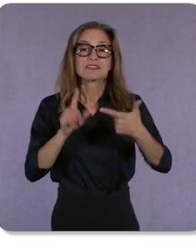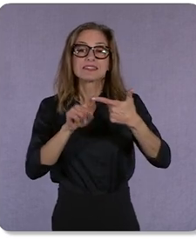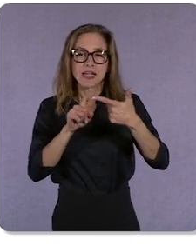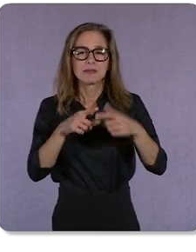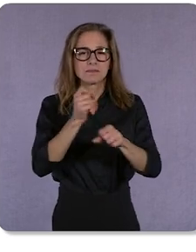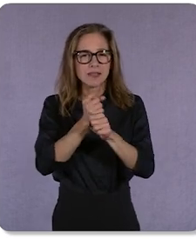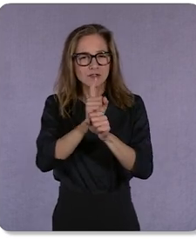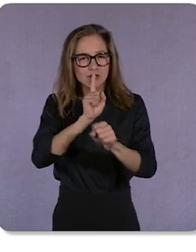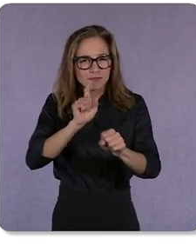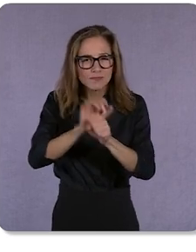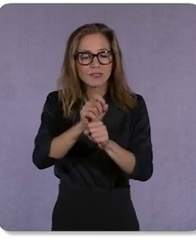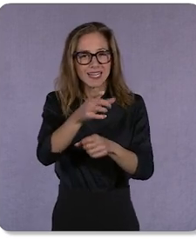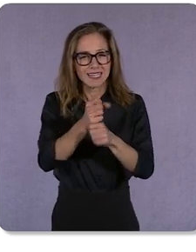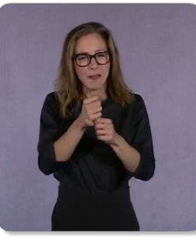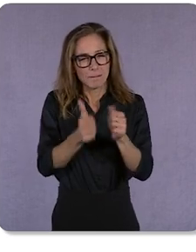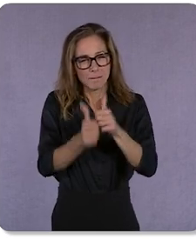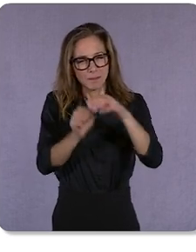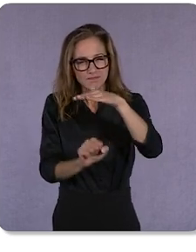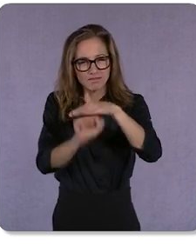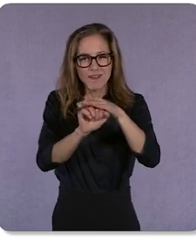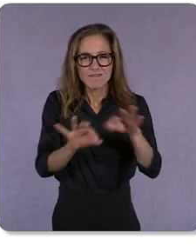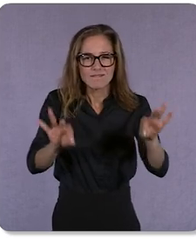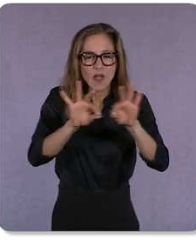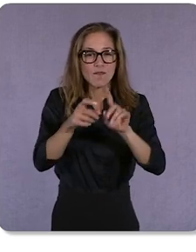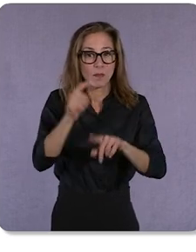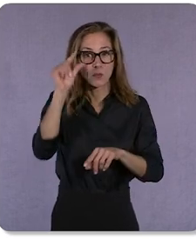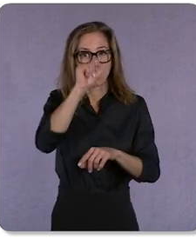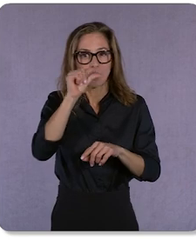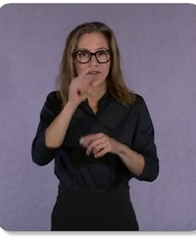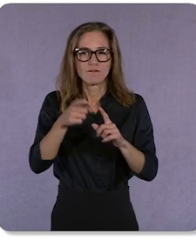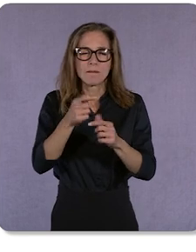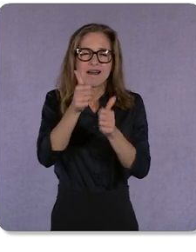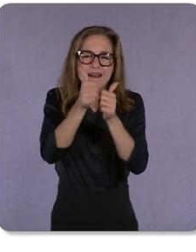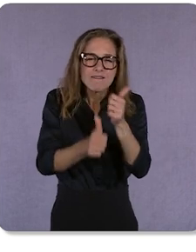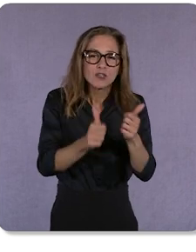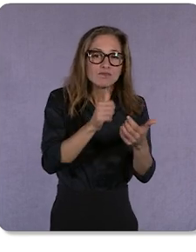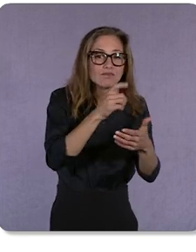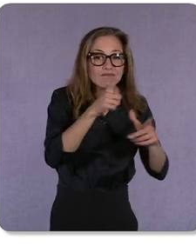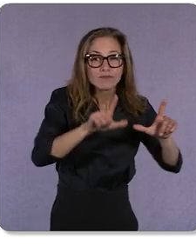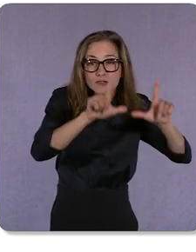value out of everything Google has to offer — across every surface, tool, and solution — so